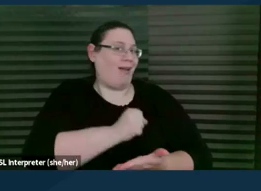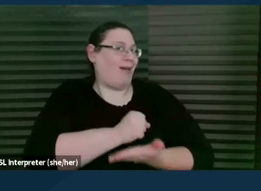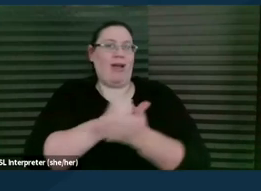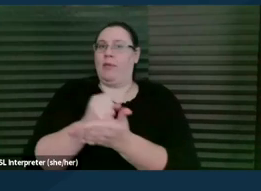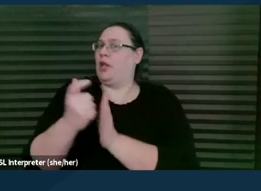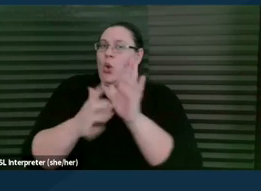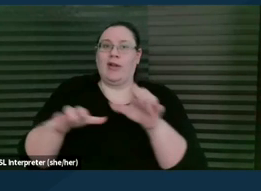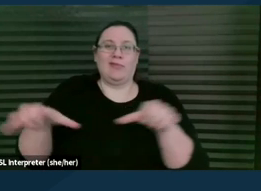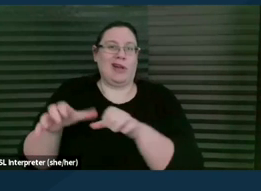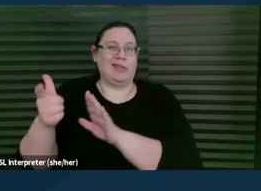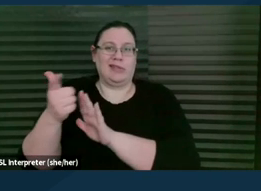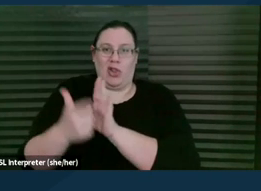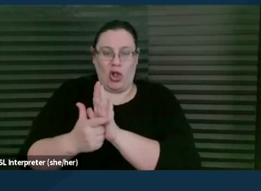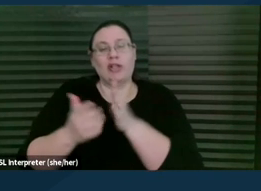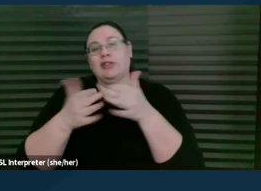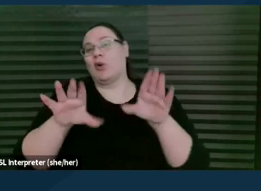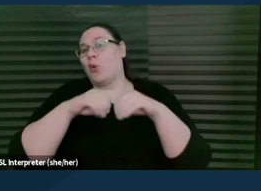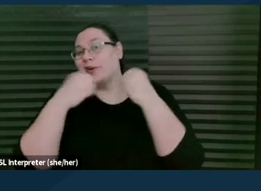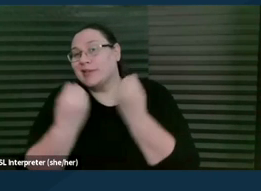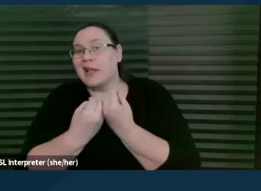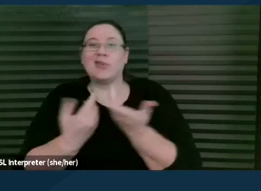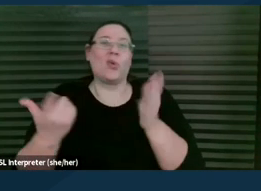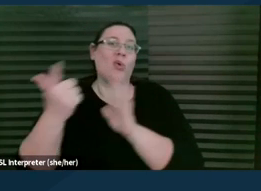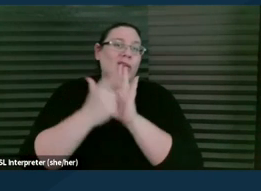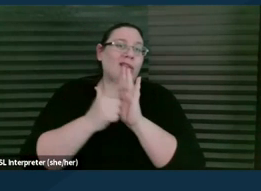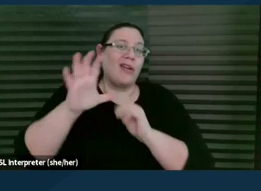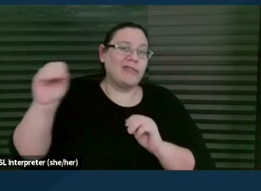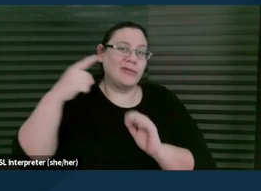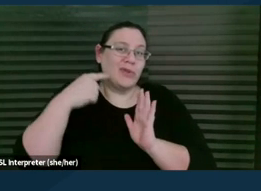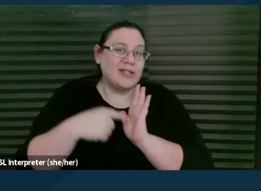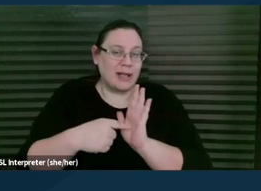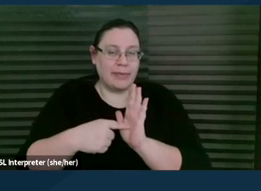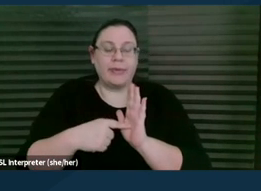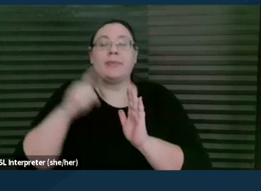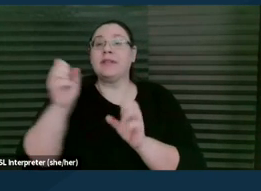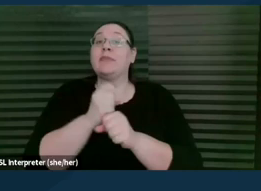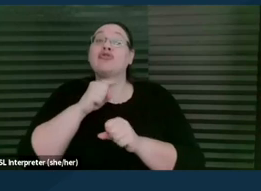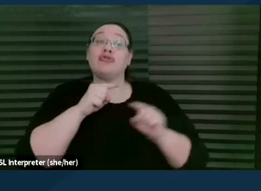the general organization or the law firm, for example, must ensure that those non-lawyers are not engaged in